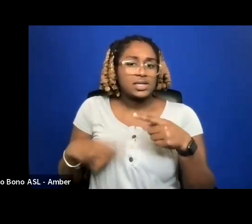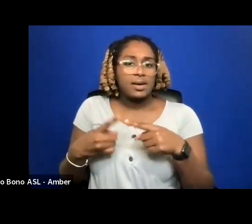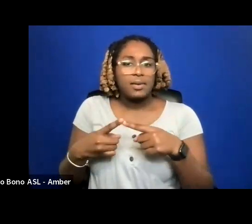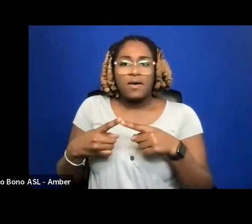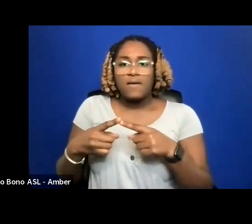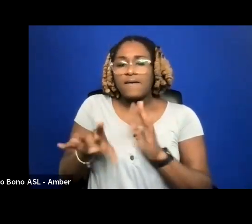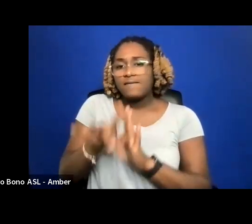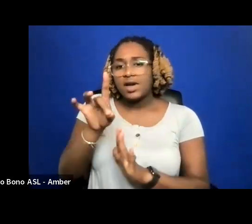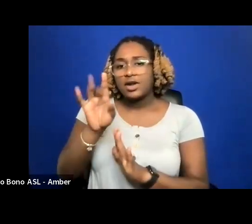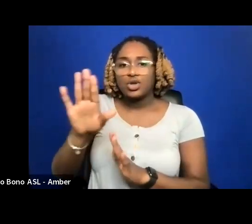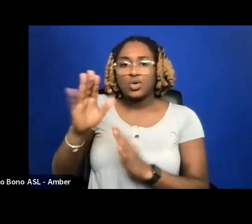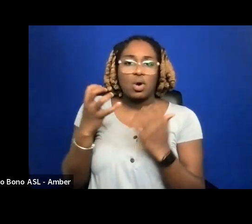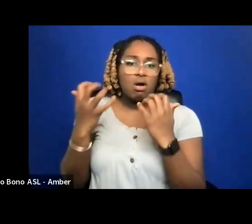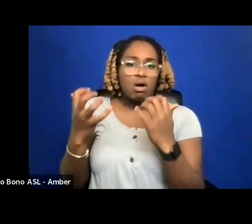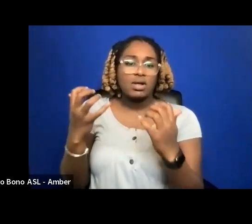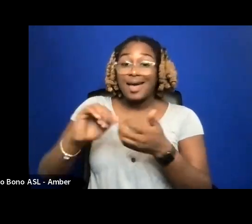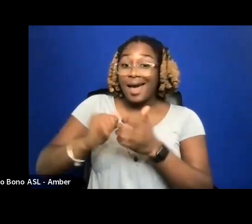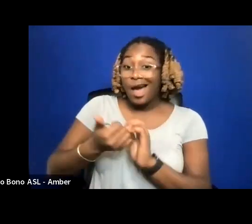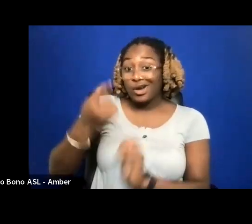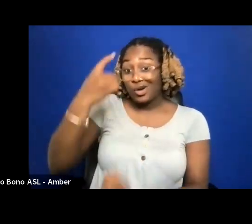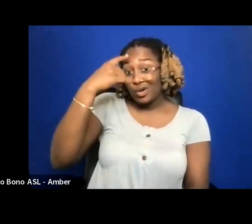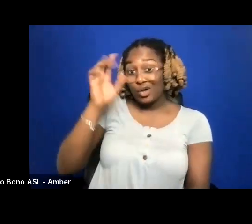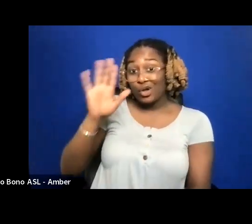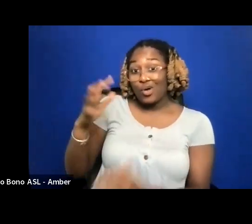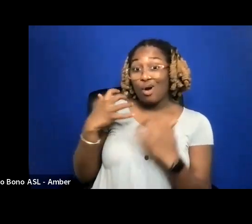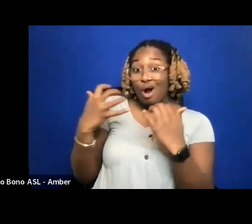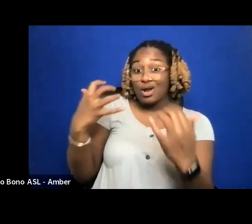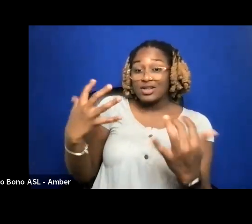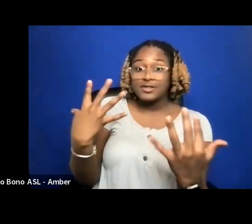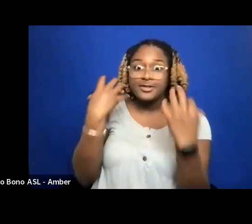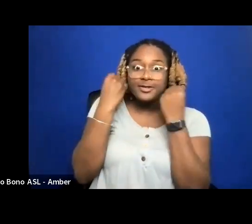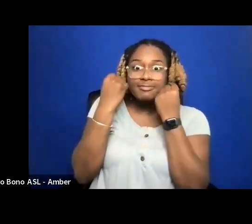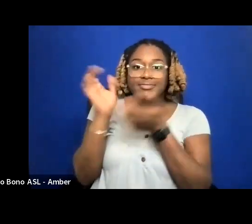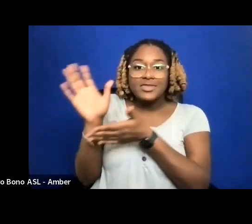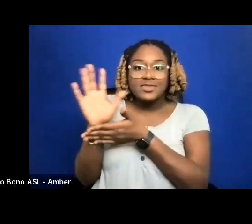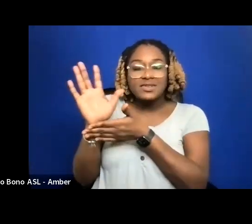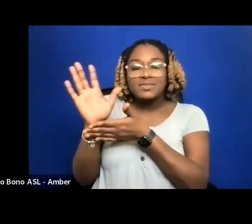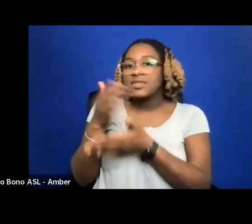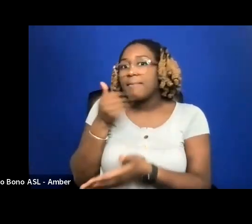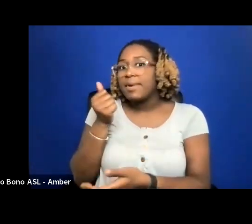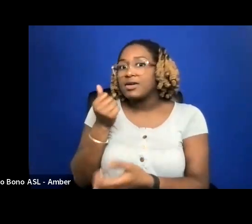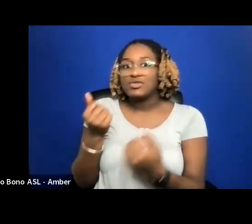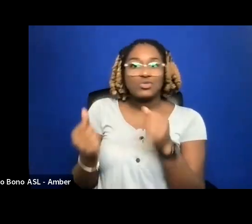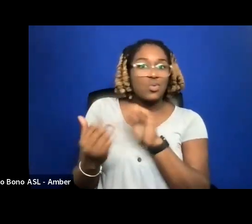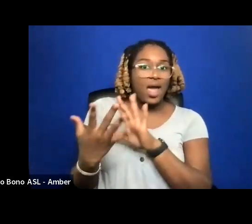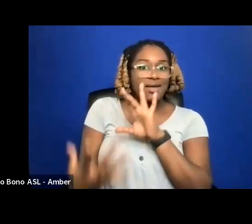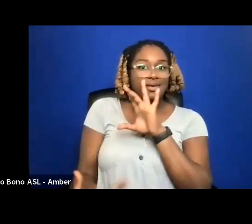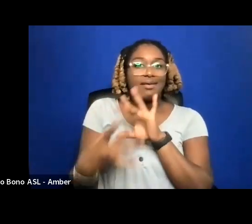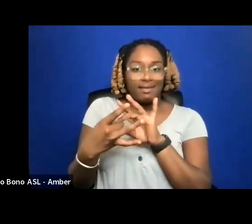HOW DO YOU THINK YOUR AUDIENCE CONSUMES FILMS AND WHEN IS THE BEST WAY TO CONNECT WITH THEM.